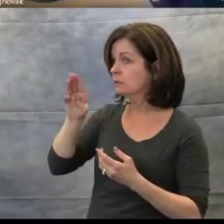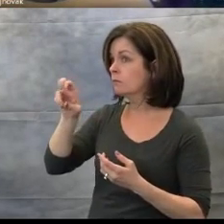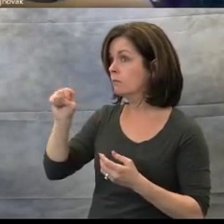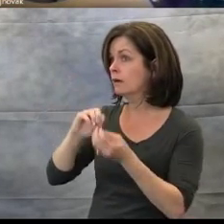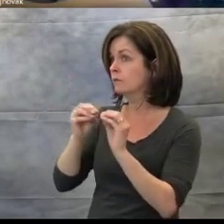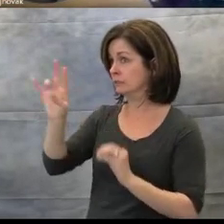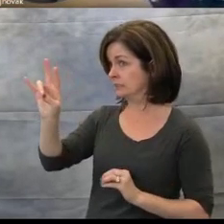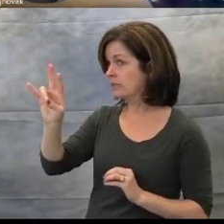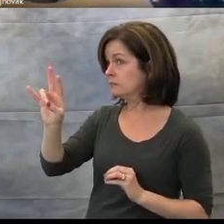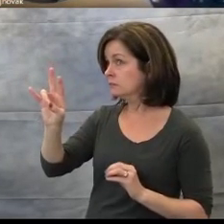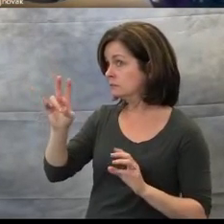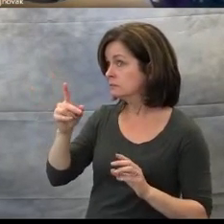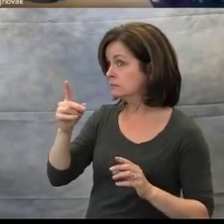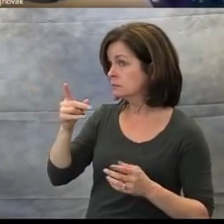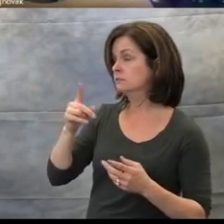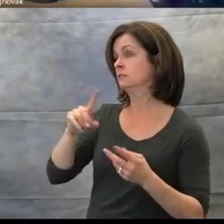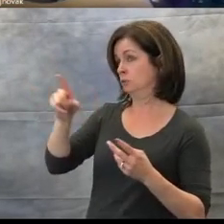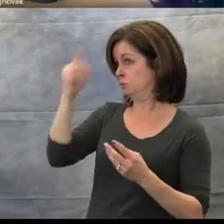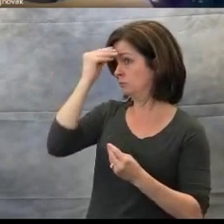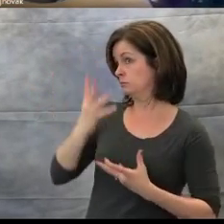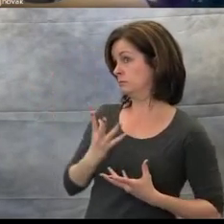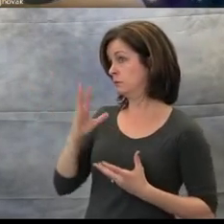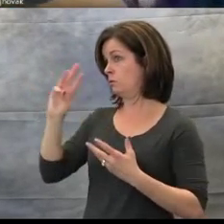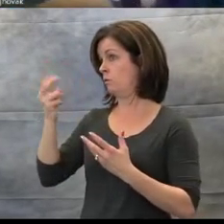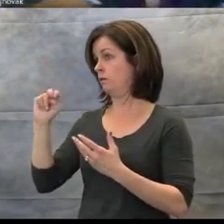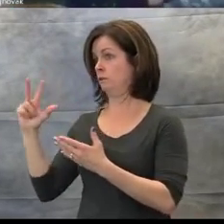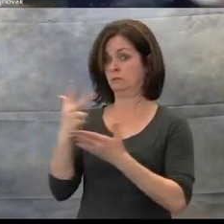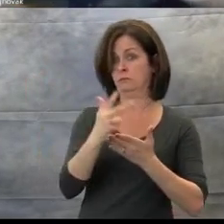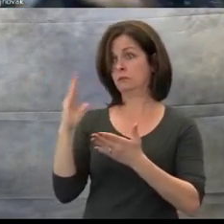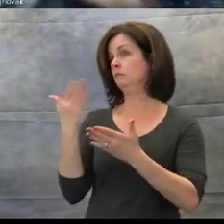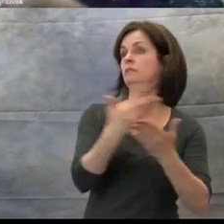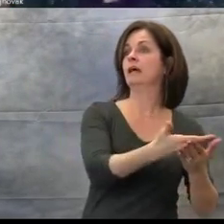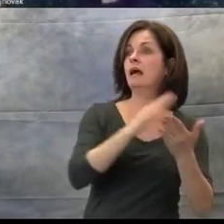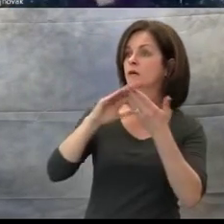Will you tell me when we're downtown?' "